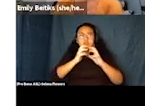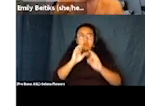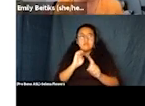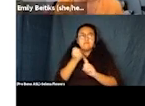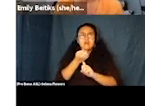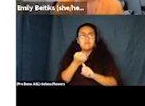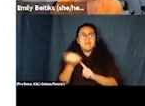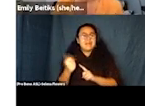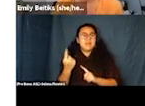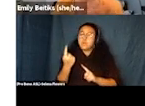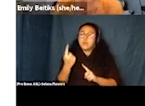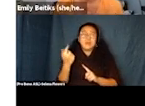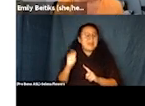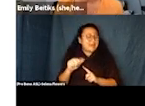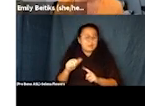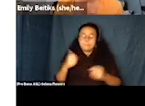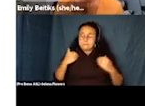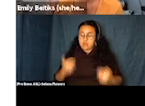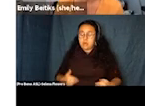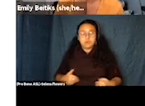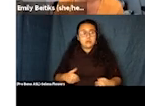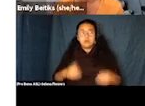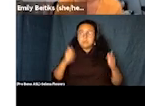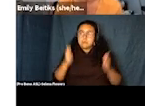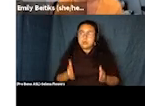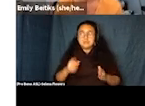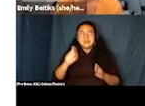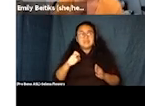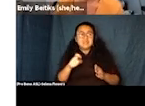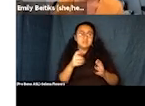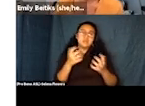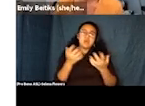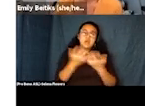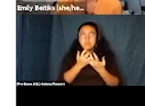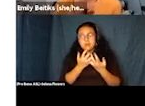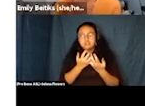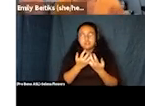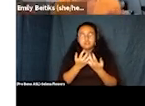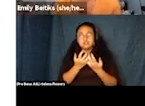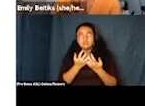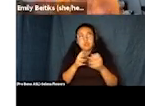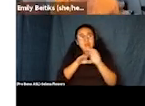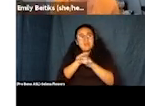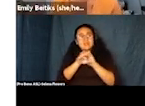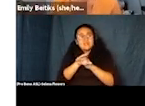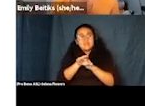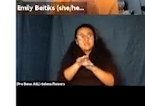person's needs, accommodations, whatever, can just not have to be an issue.